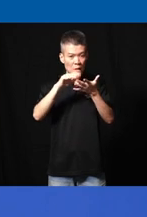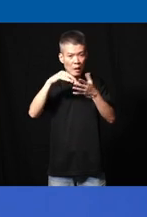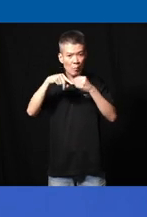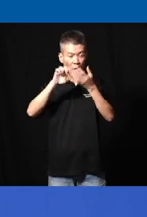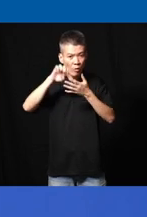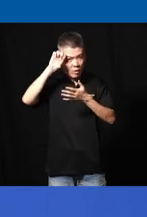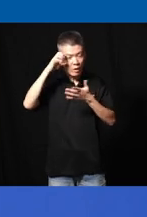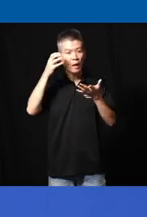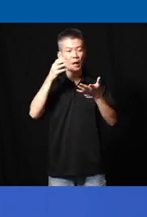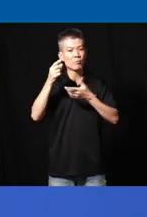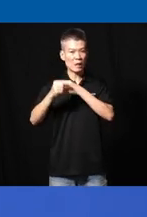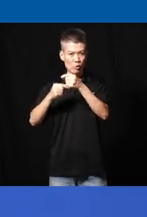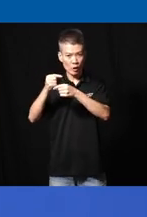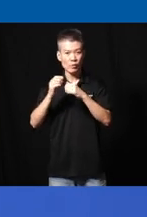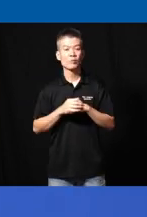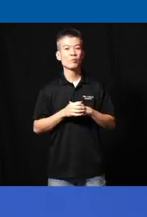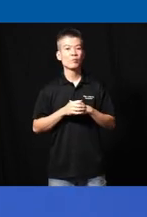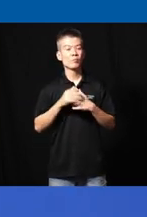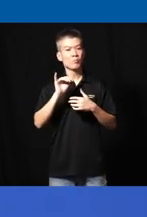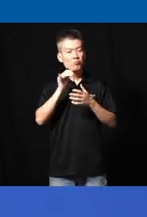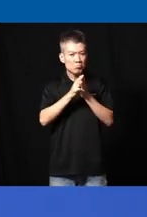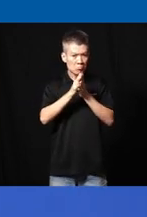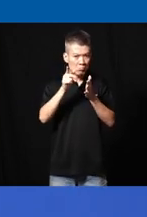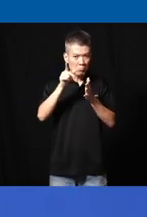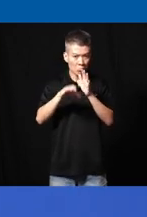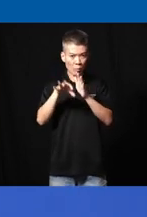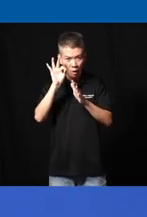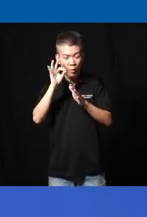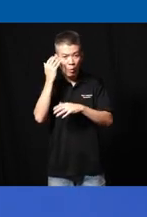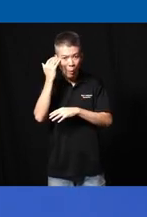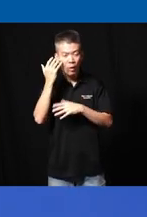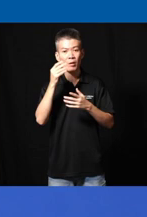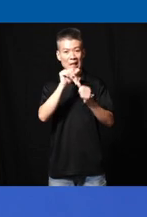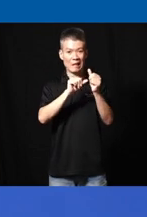and the generation uh it's interesting that they disc discovered because the early early